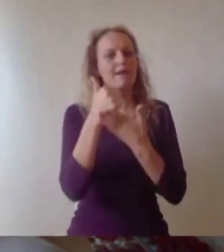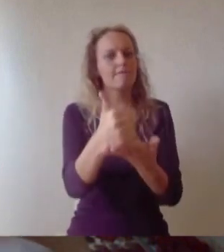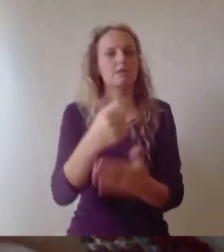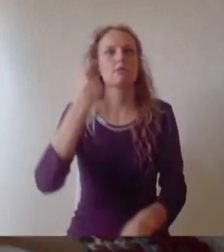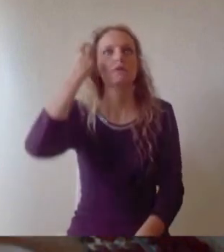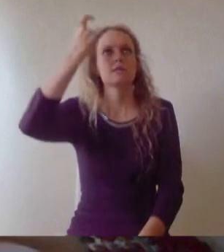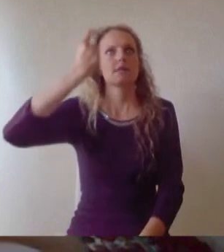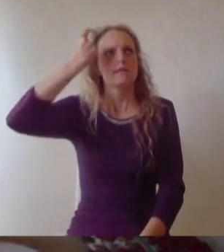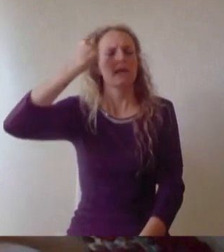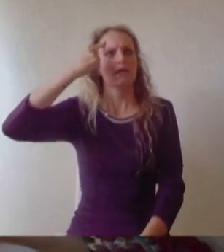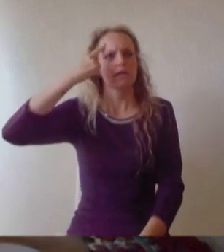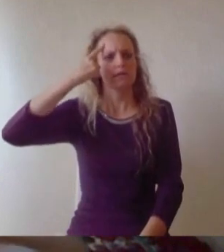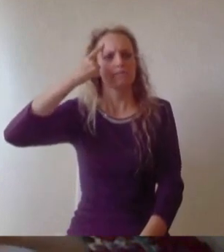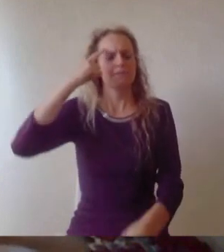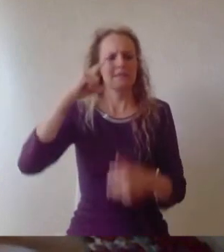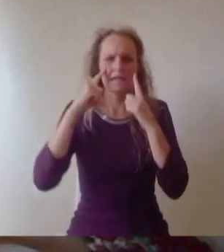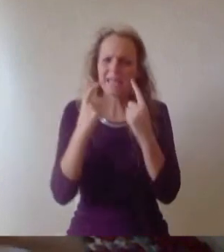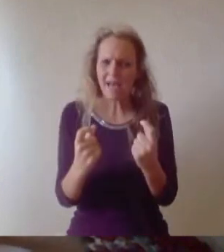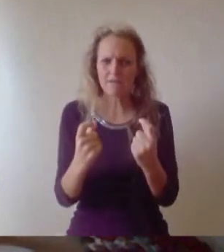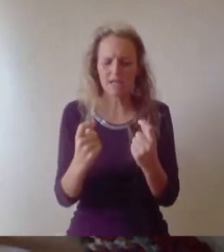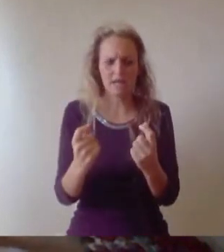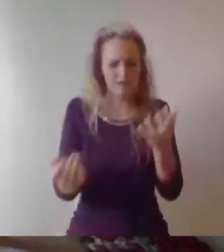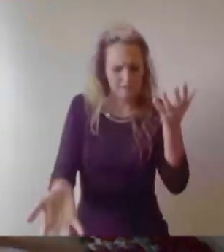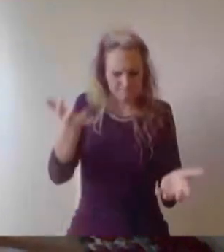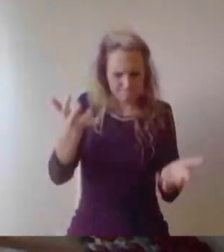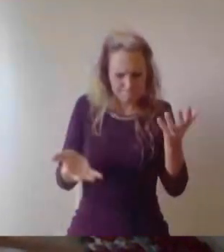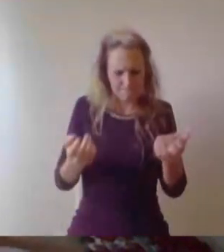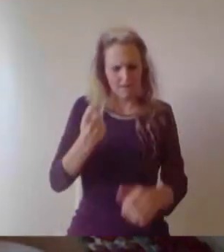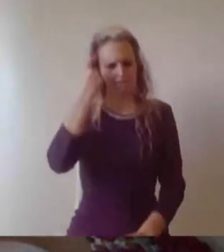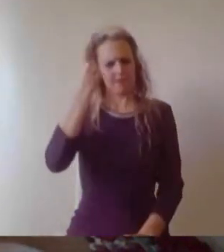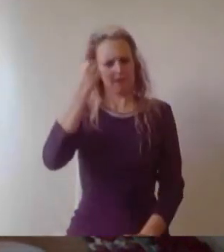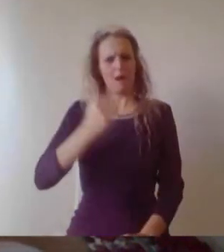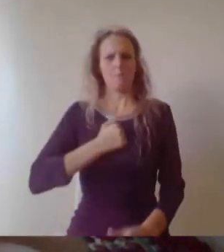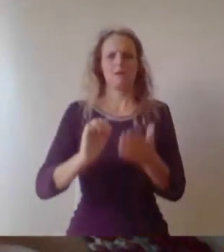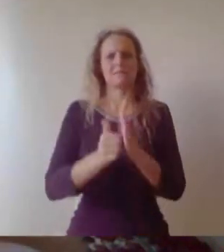Where could your talents and interests take you in the future. If the path that